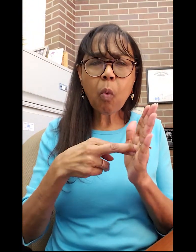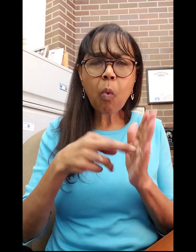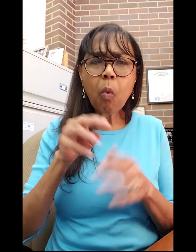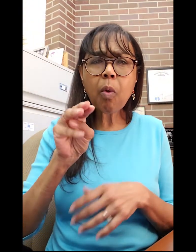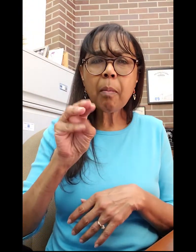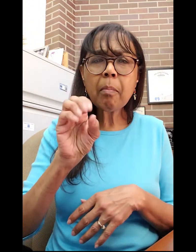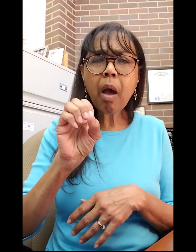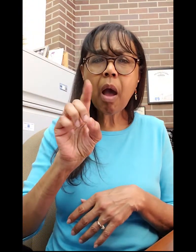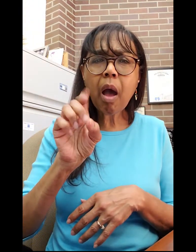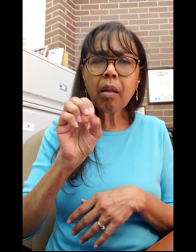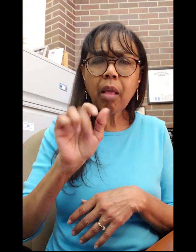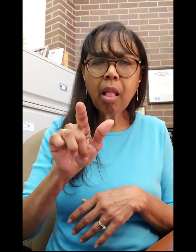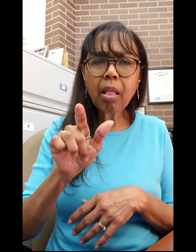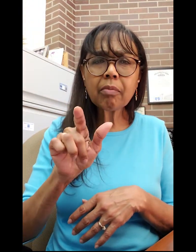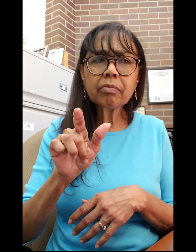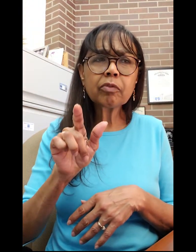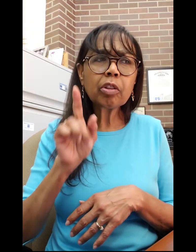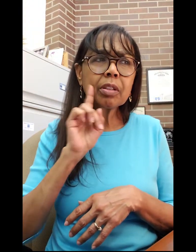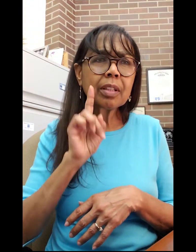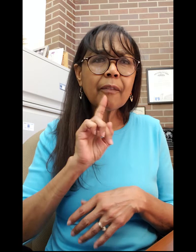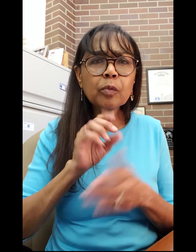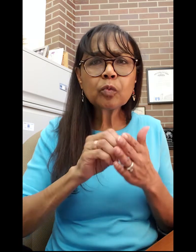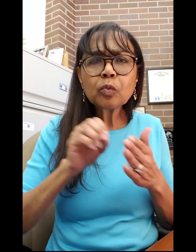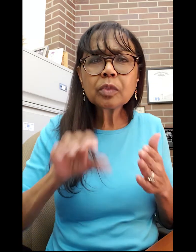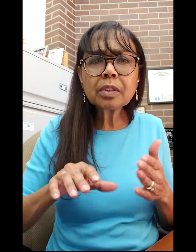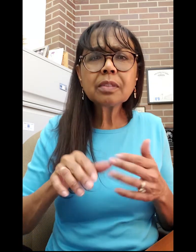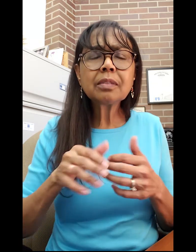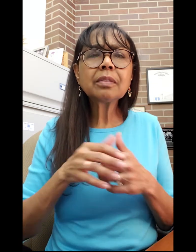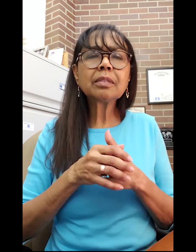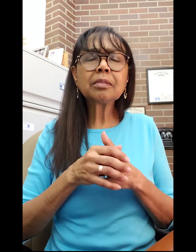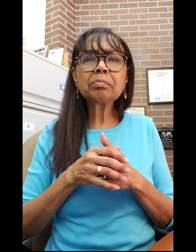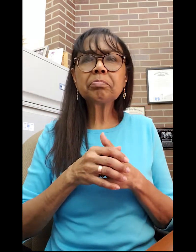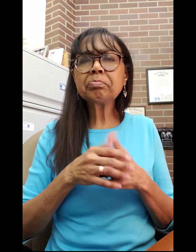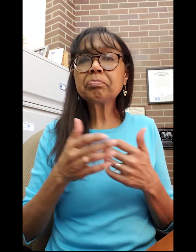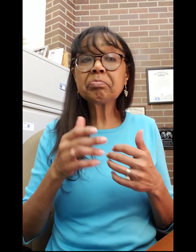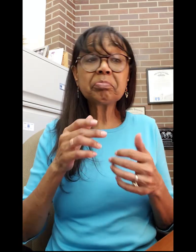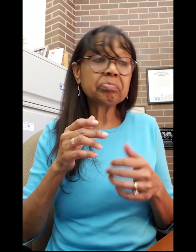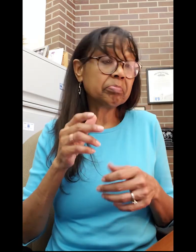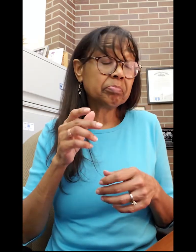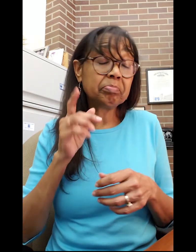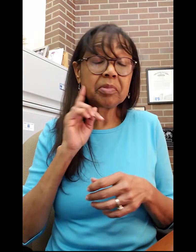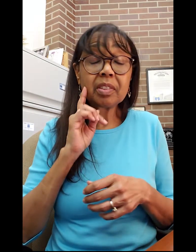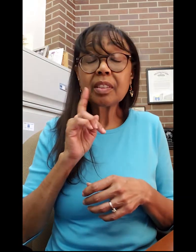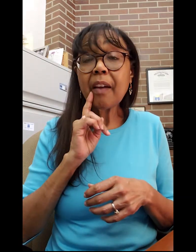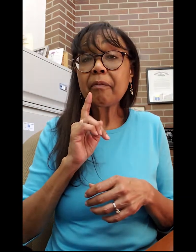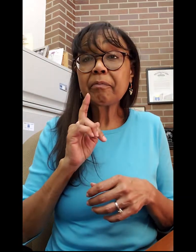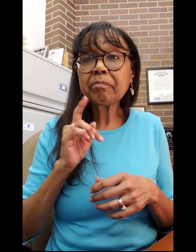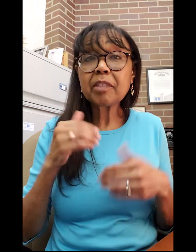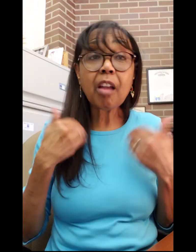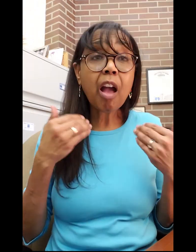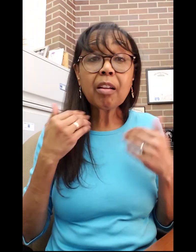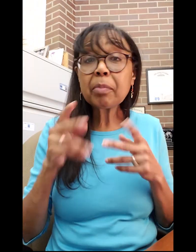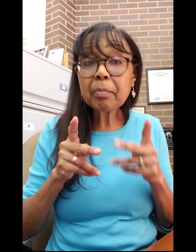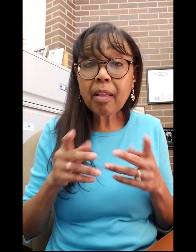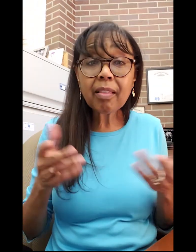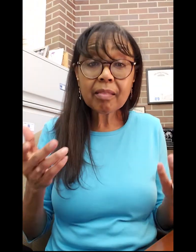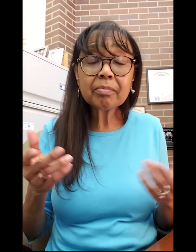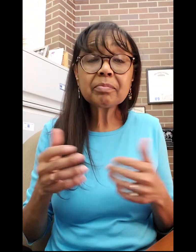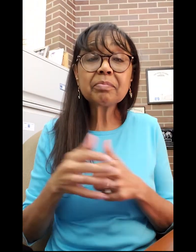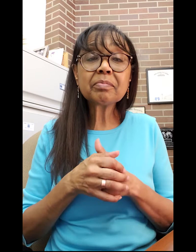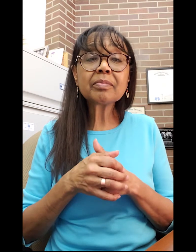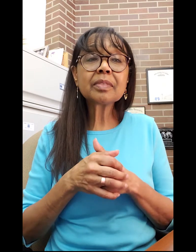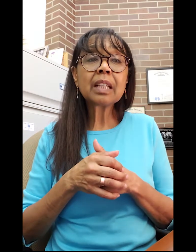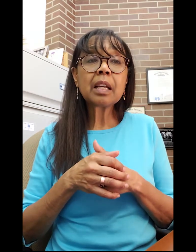role model for deaf students and deaf youth.